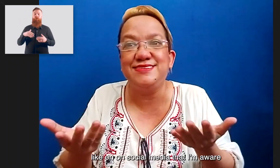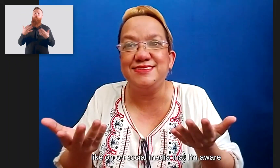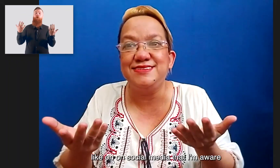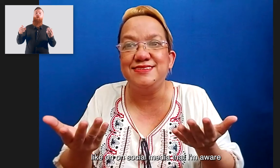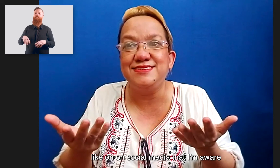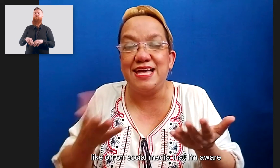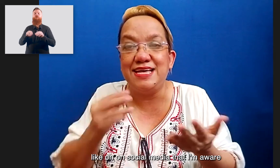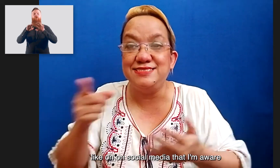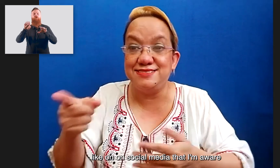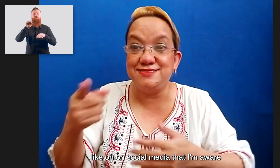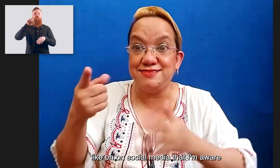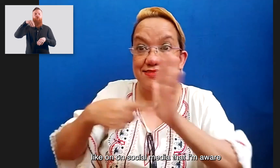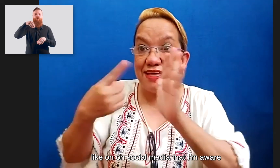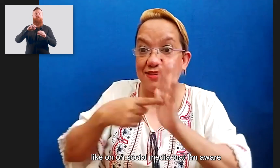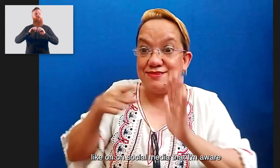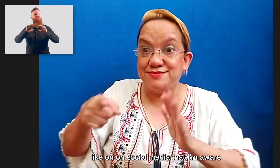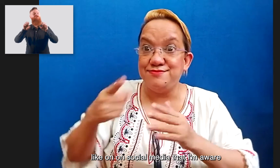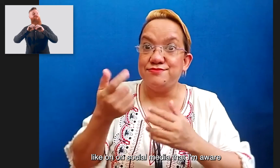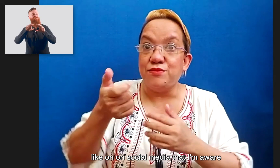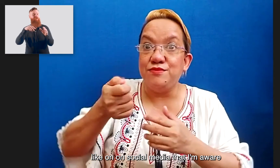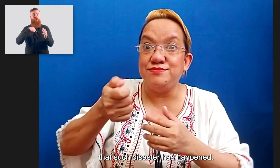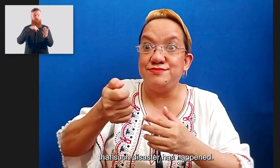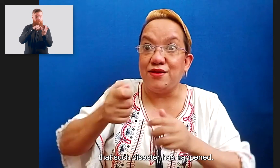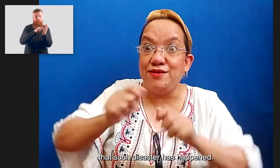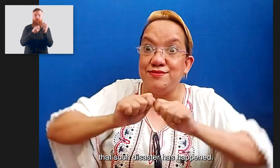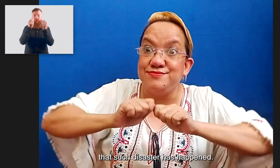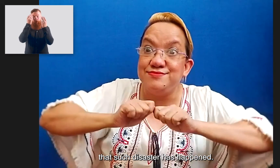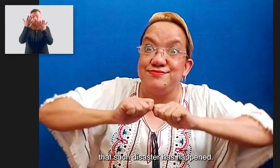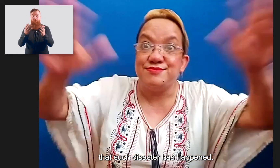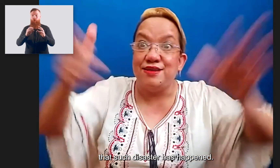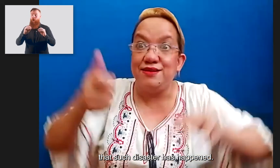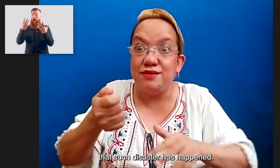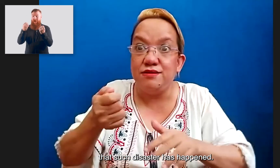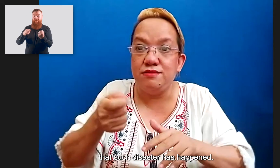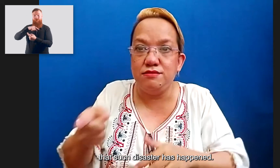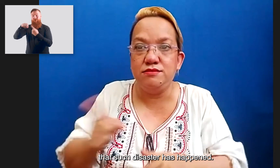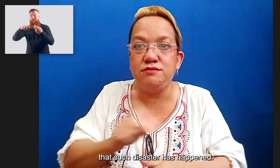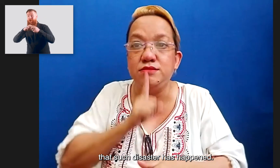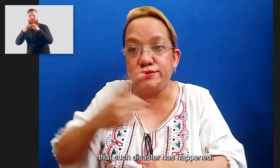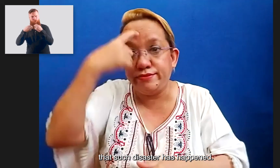like on on social media that I'm aware that such disaster has happened.